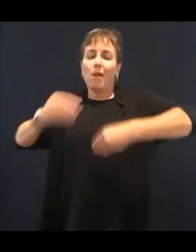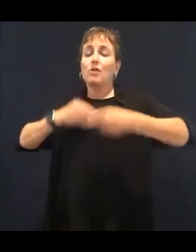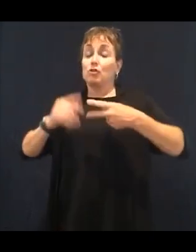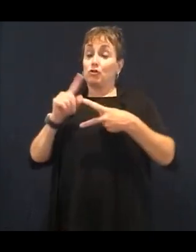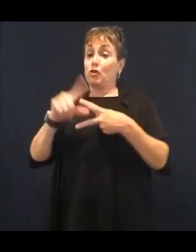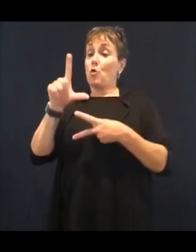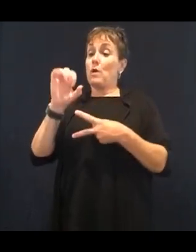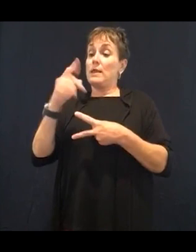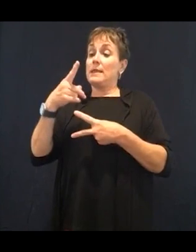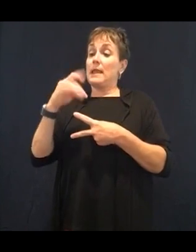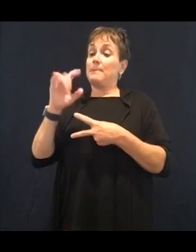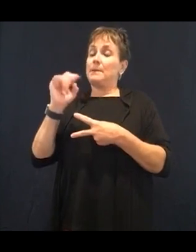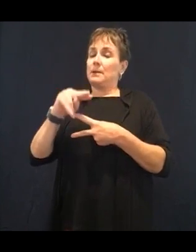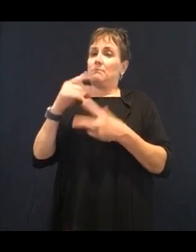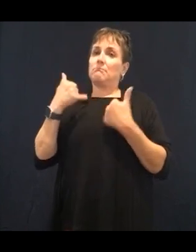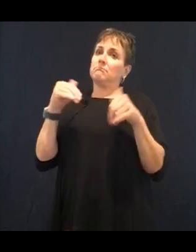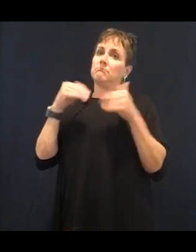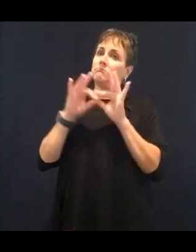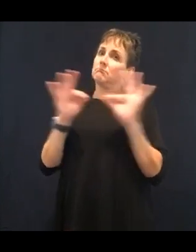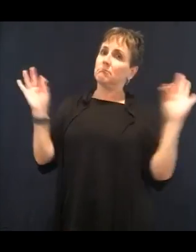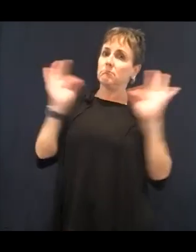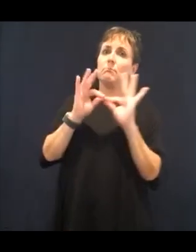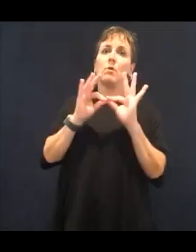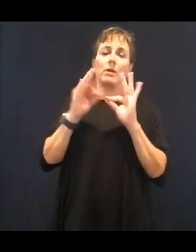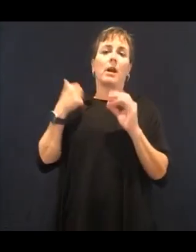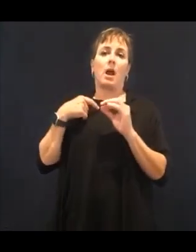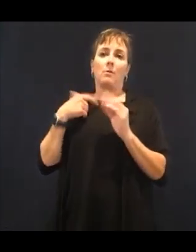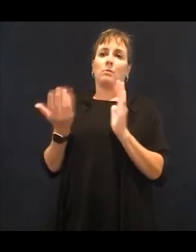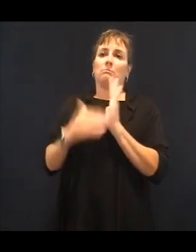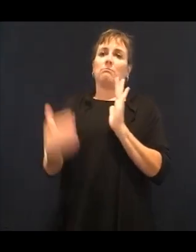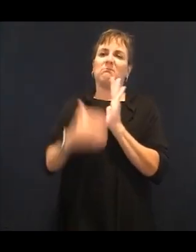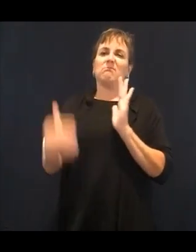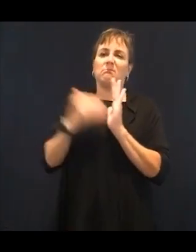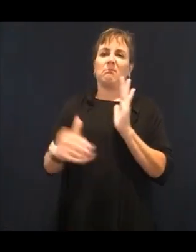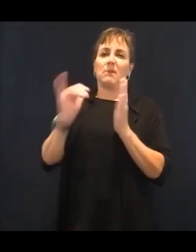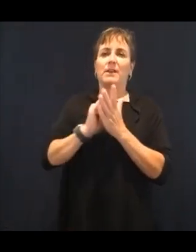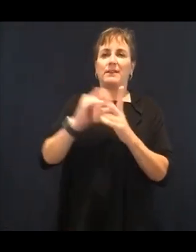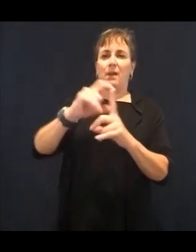sleep in our body. All right,